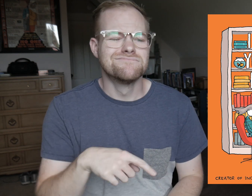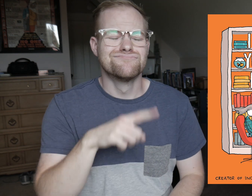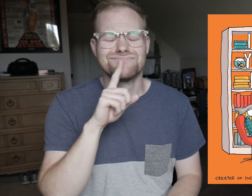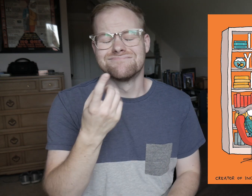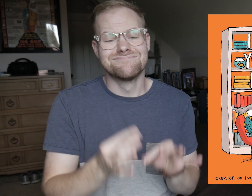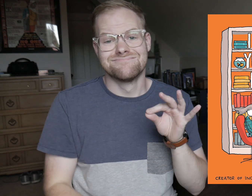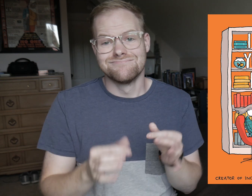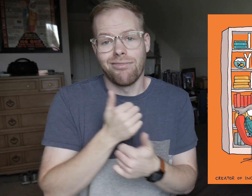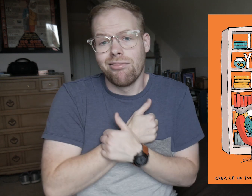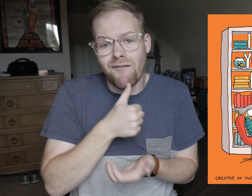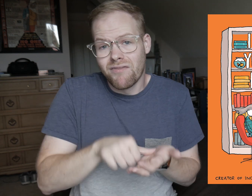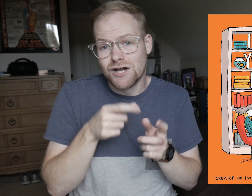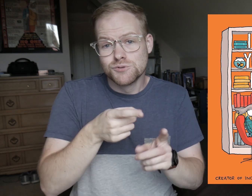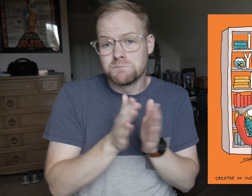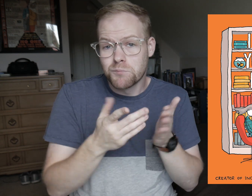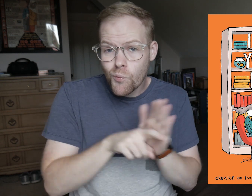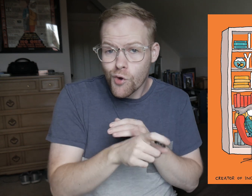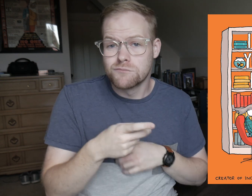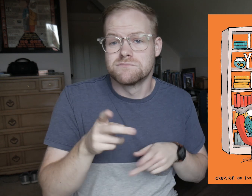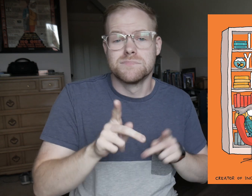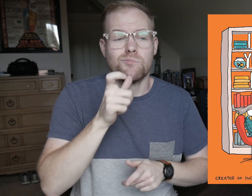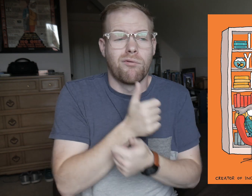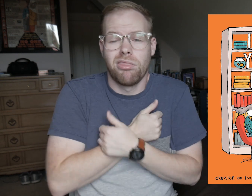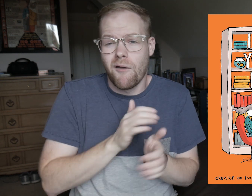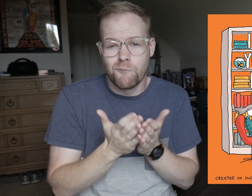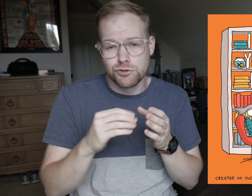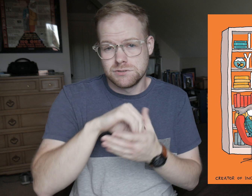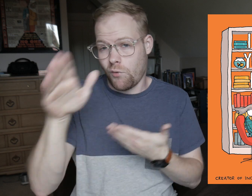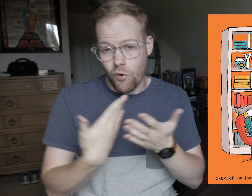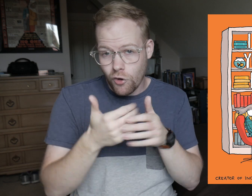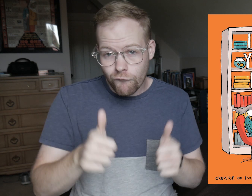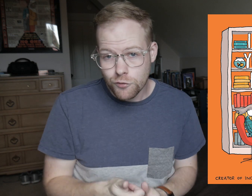This is simply a love letter to bookworms, people who love books in all forms.